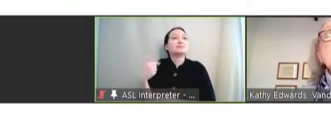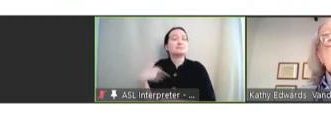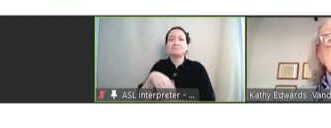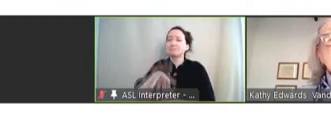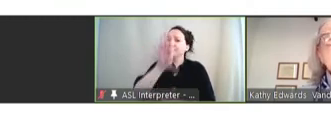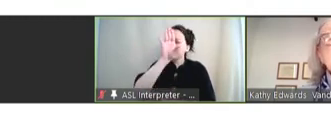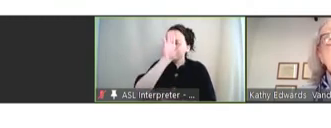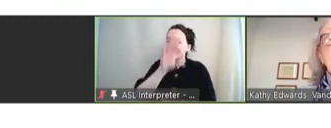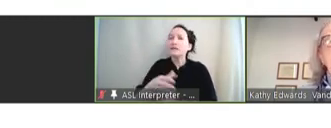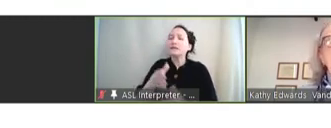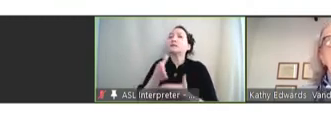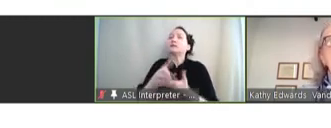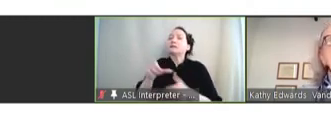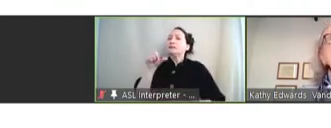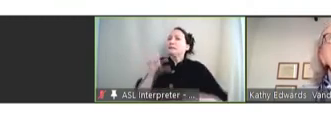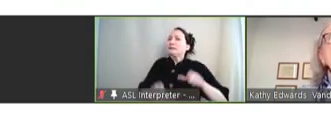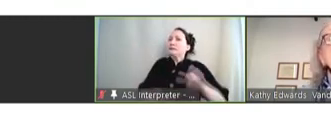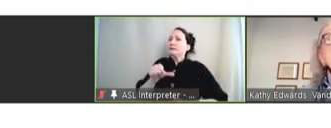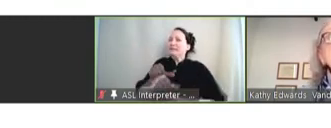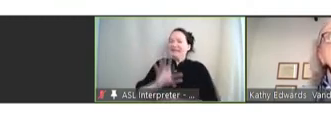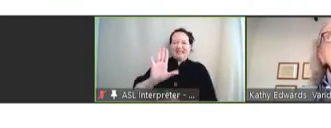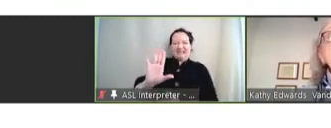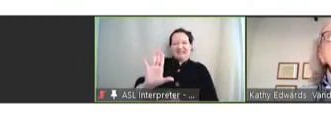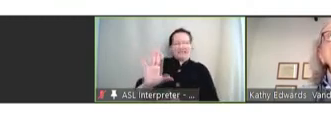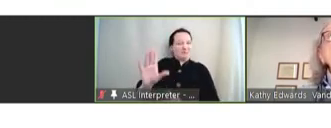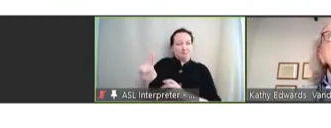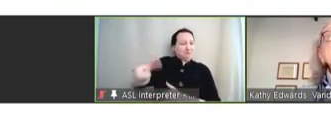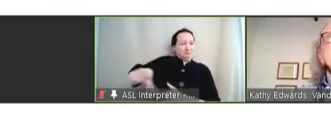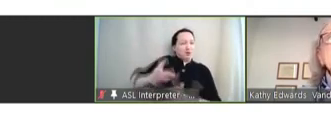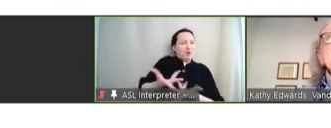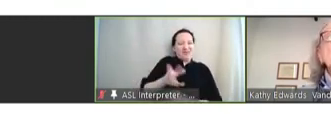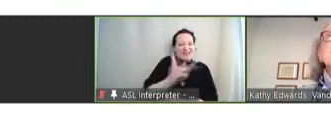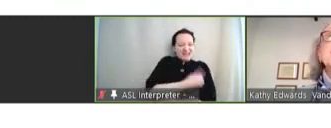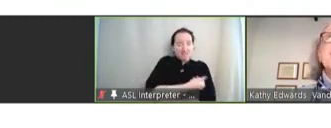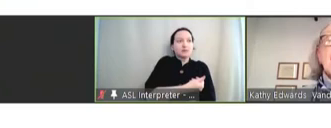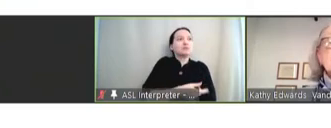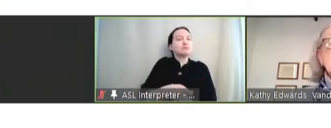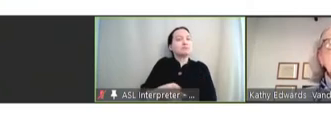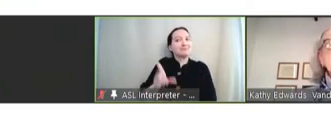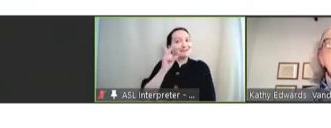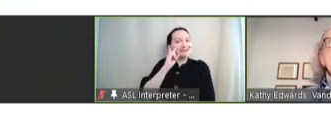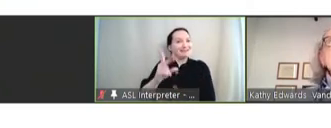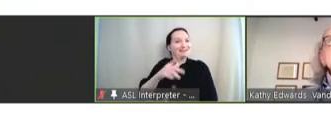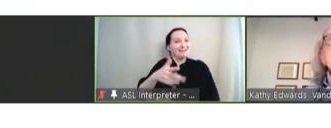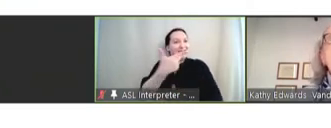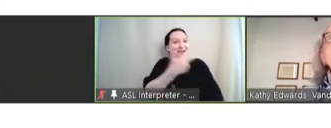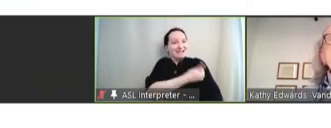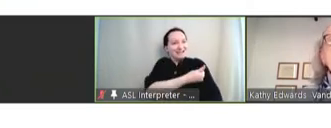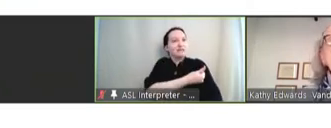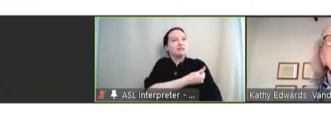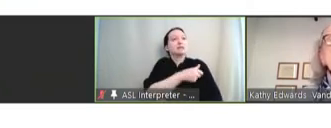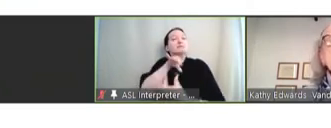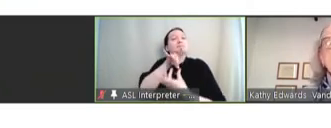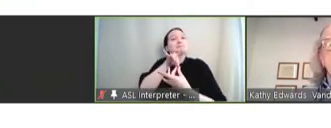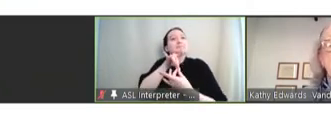hesitancy. And a hesitancy that we see with the vaccines is not equally distributed.